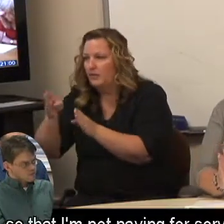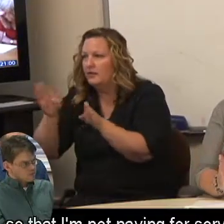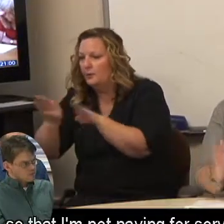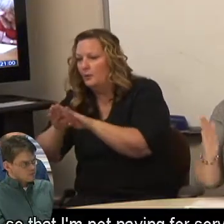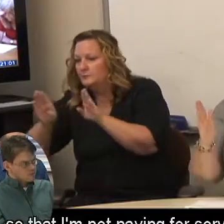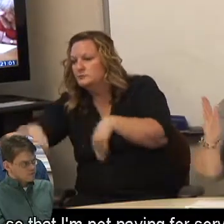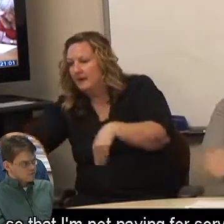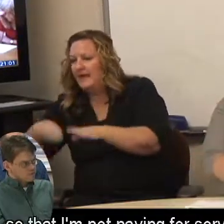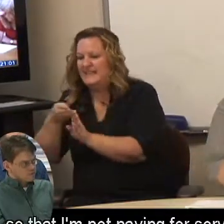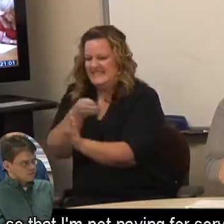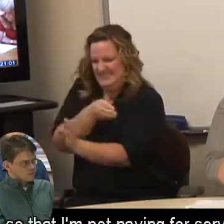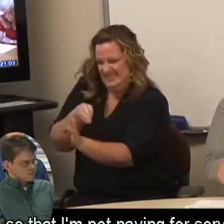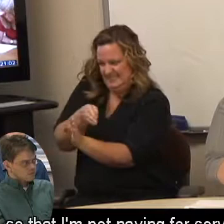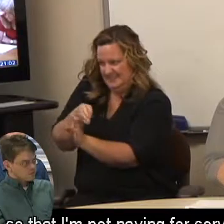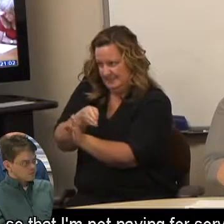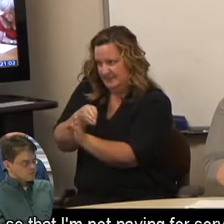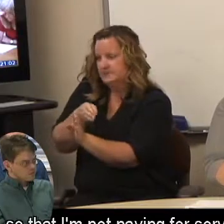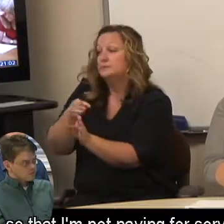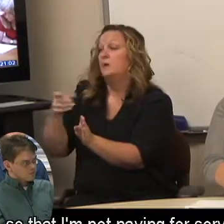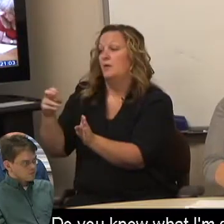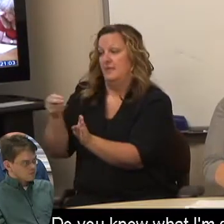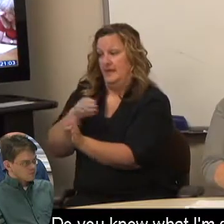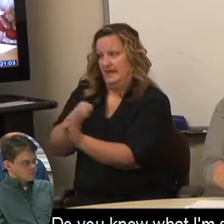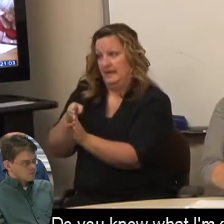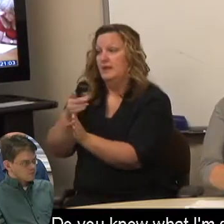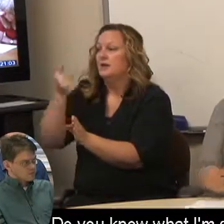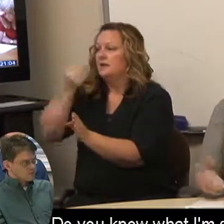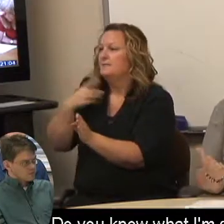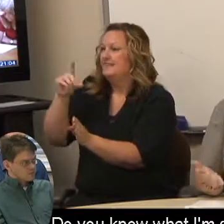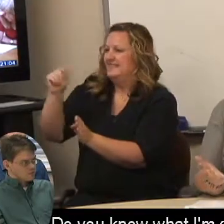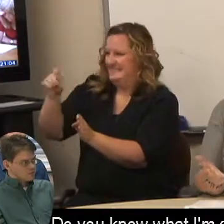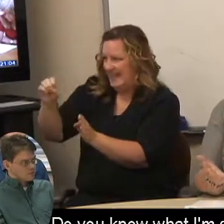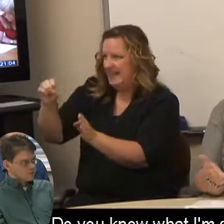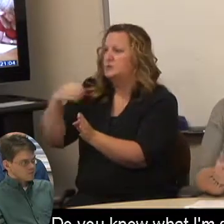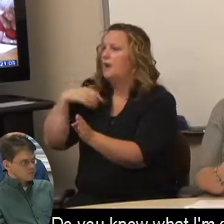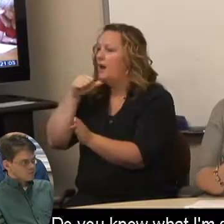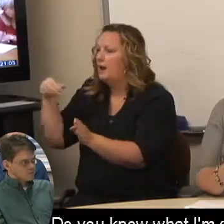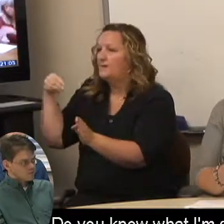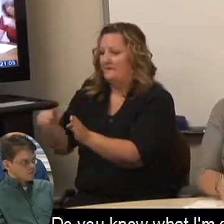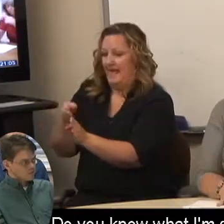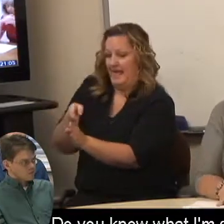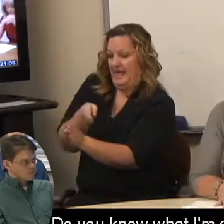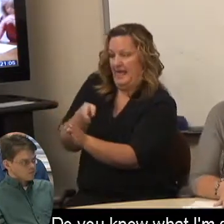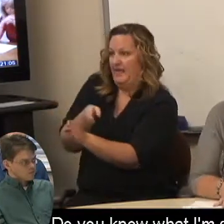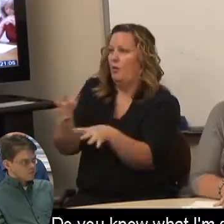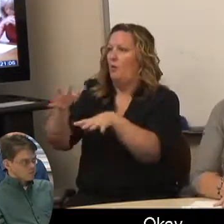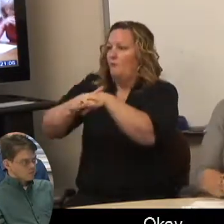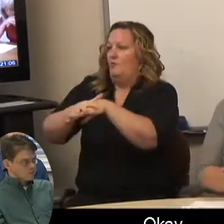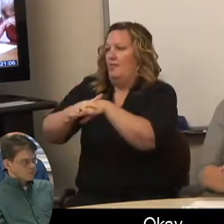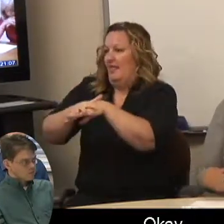so that I'm not paying for services prior to - Do you know what I'm saying? Okay.